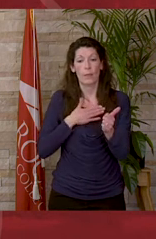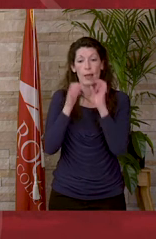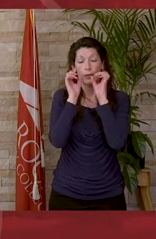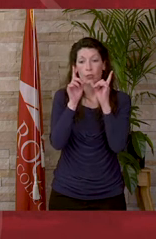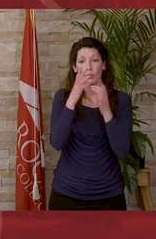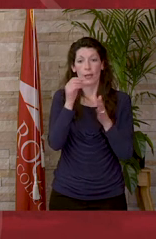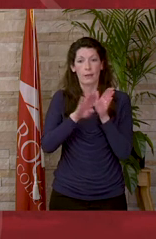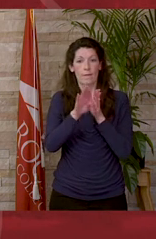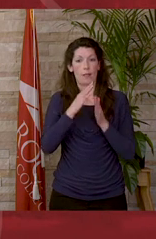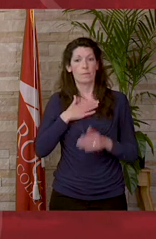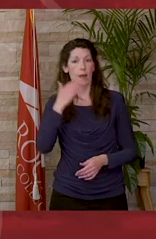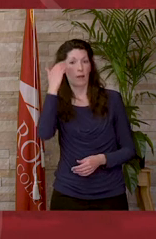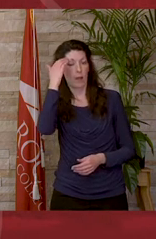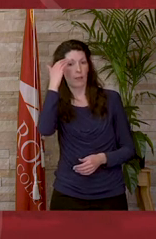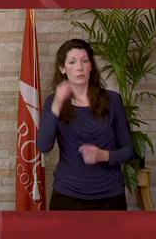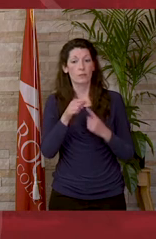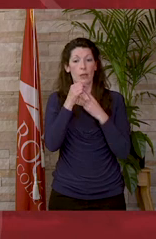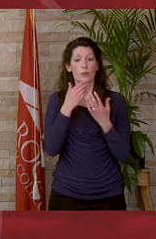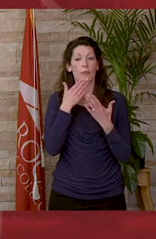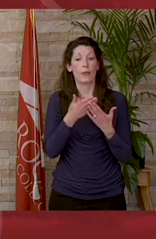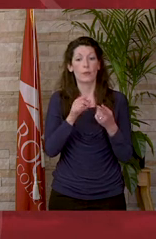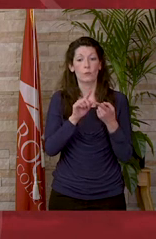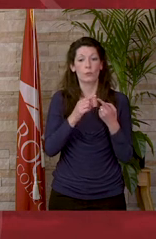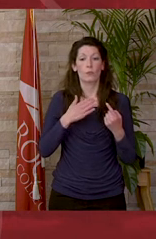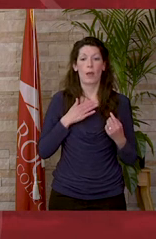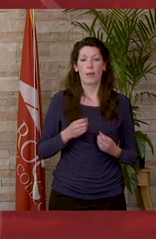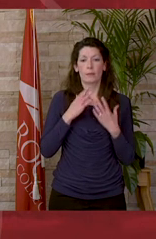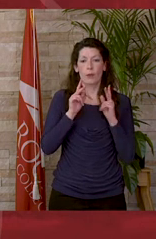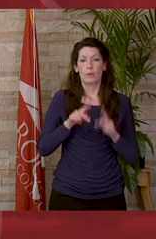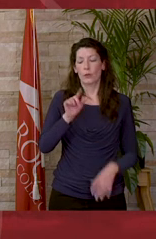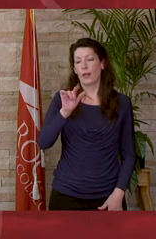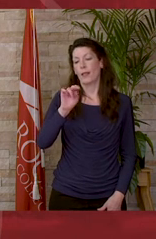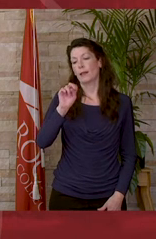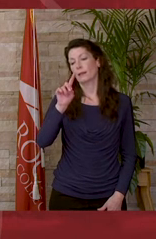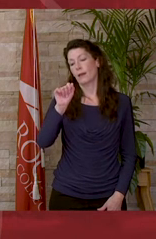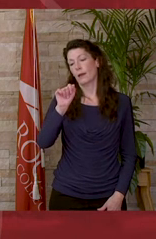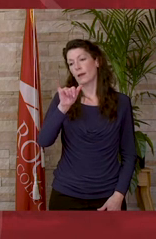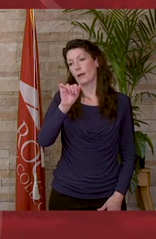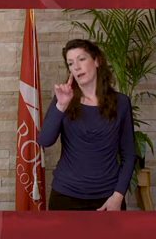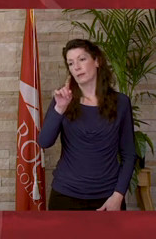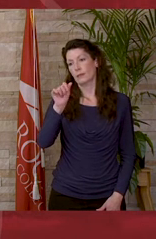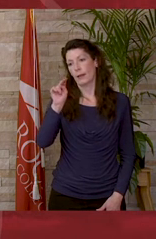and develop my knowledge. Special thanks to my inspirational person Linda Yazdani.